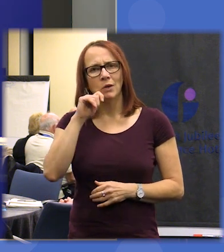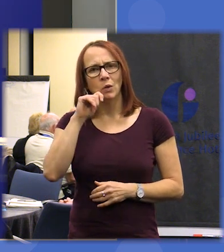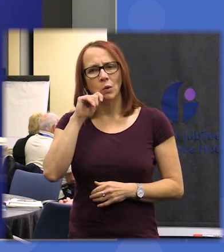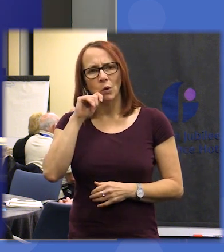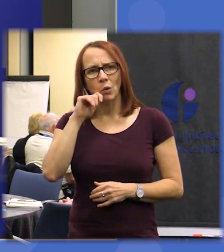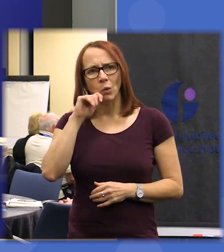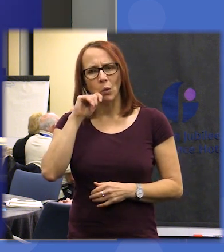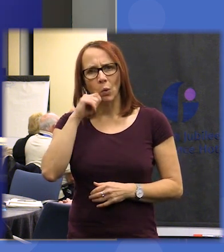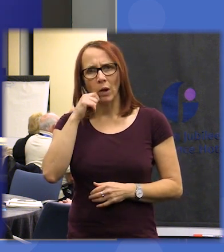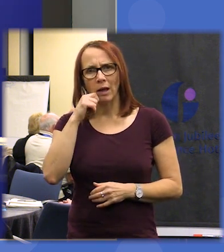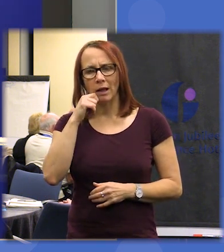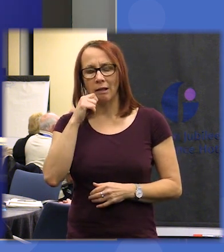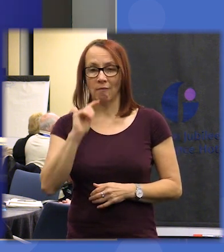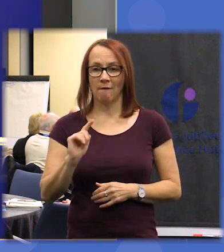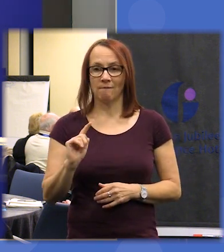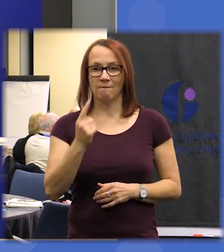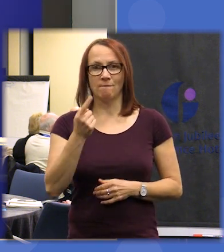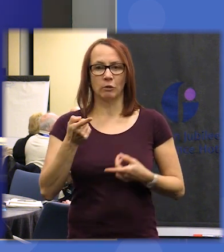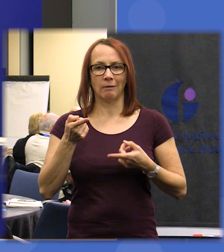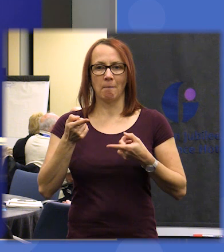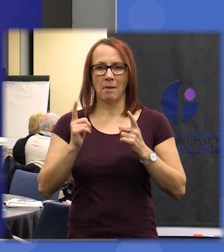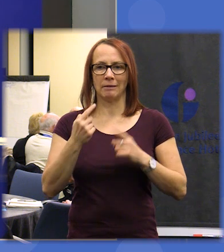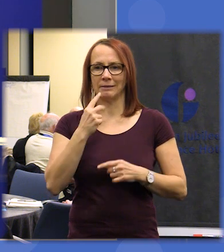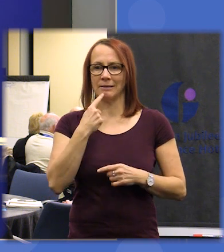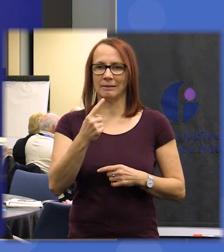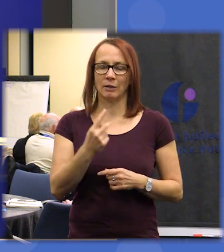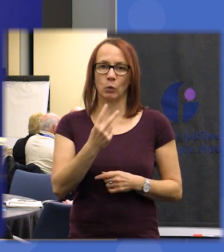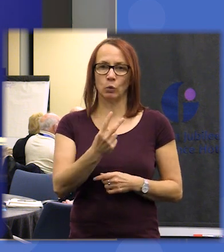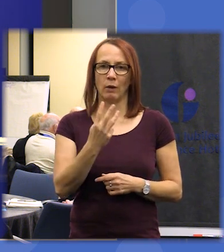practically what the first minister said on the 24th a 24th of April in her